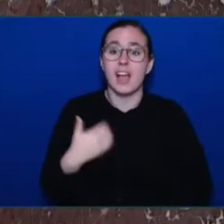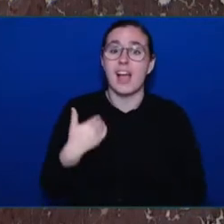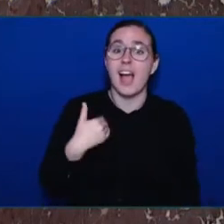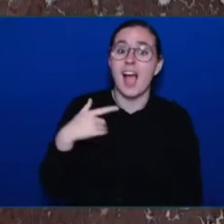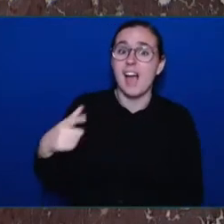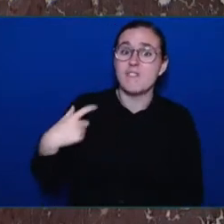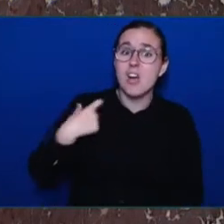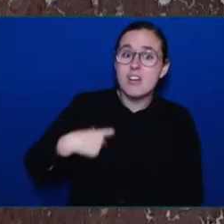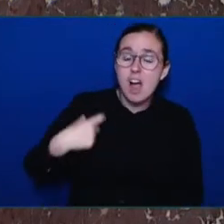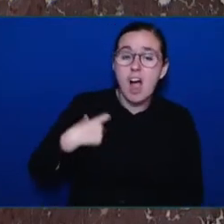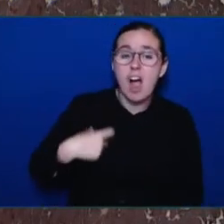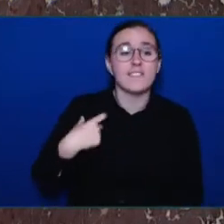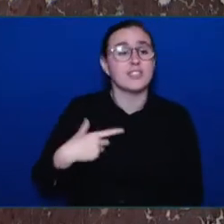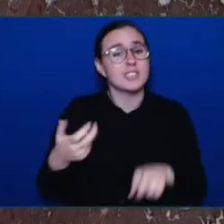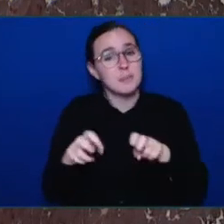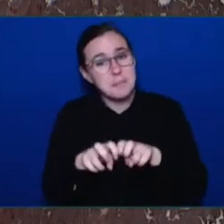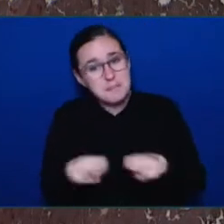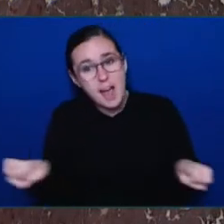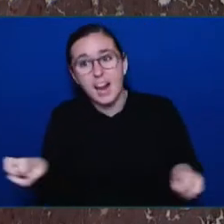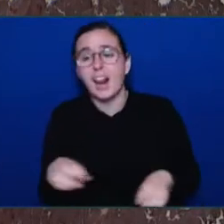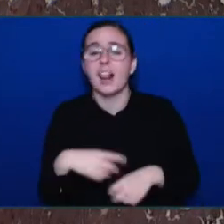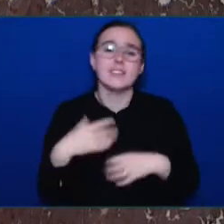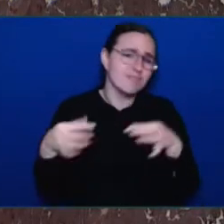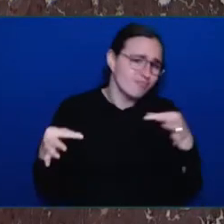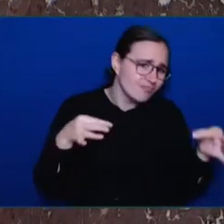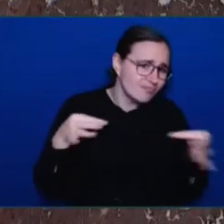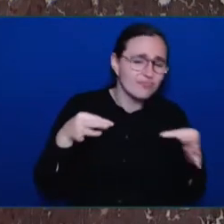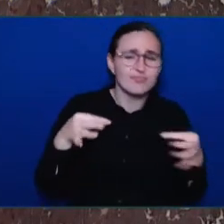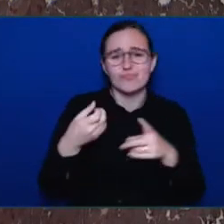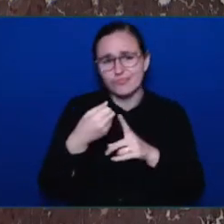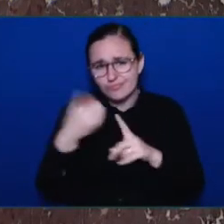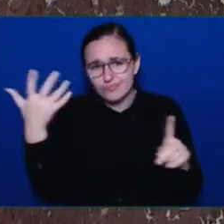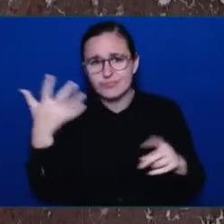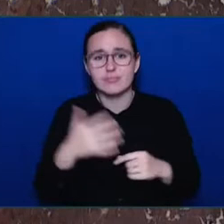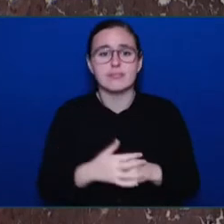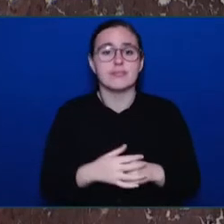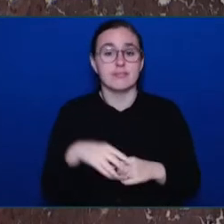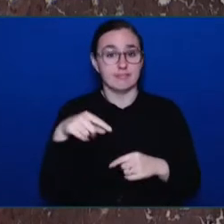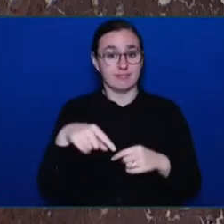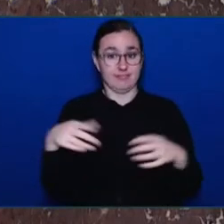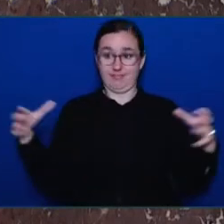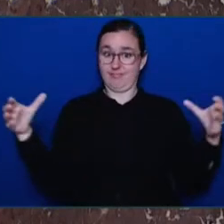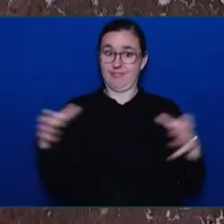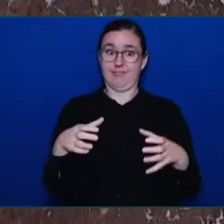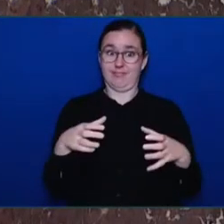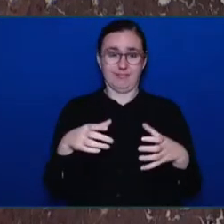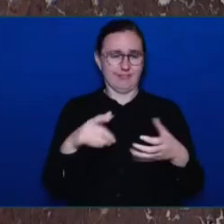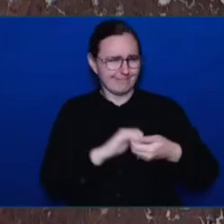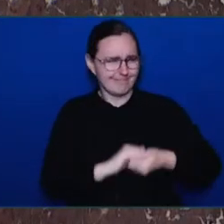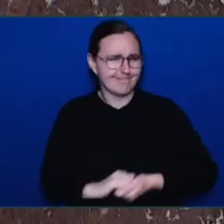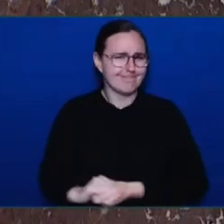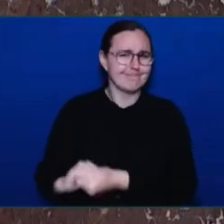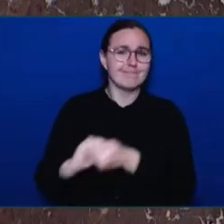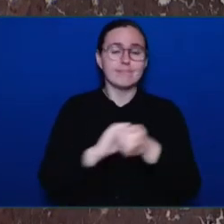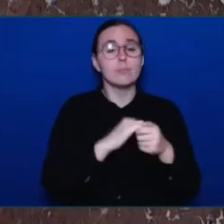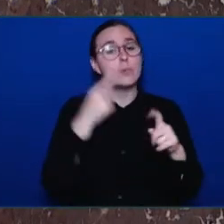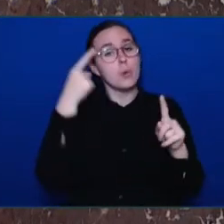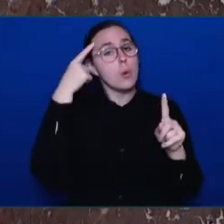long-term goal is to build a community where restorative justice is the first choice rather than the last.